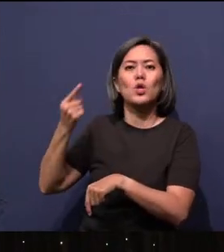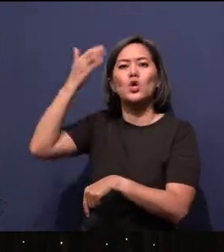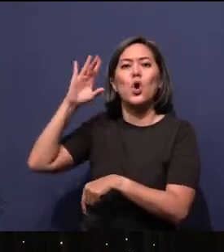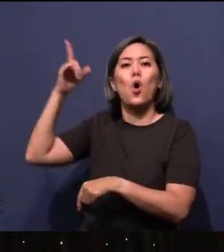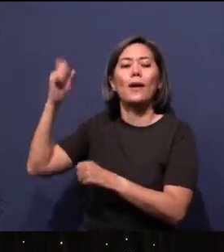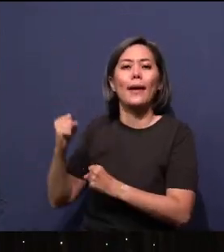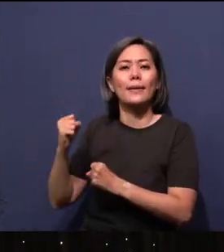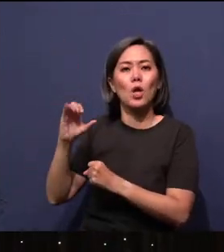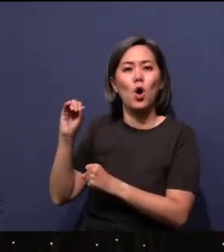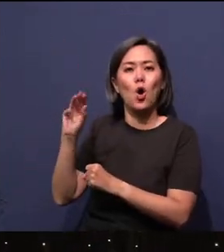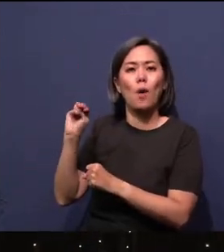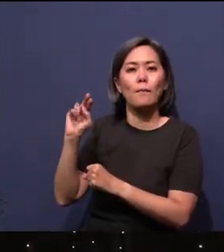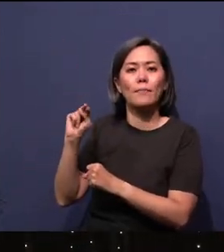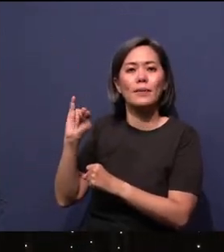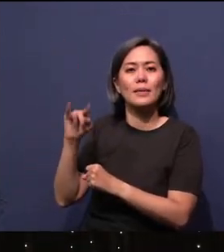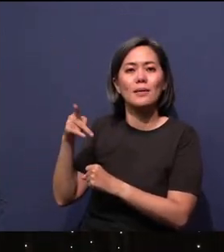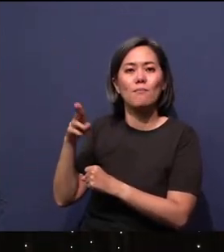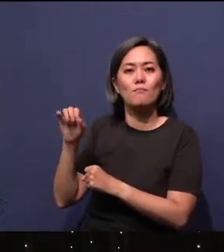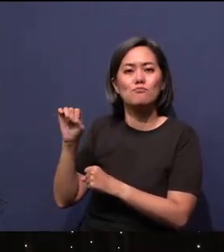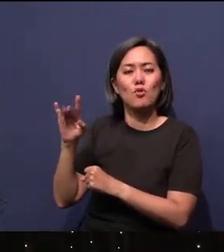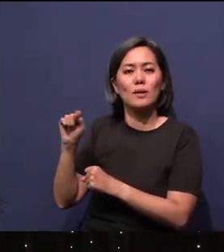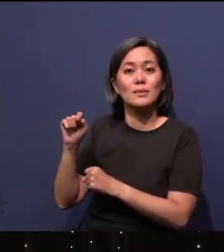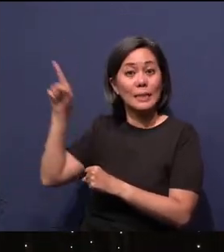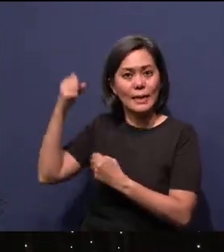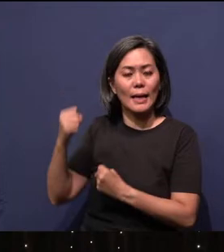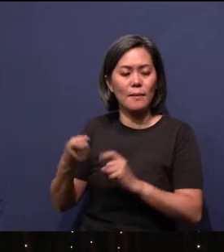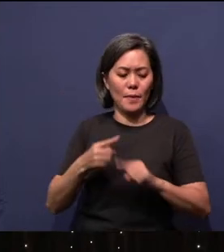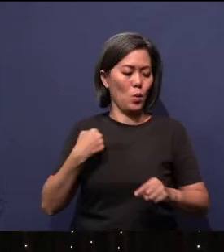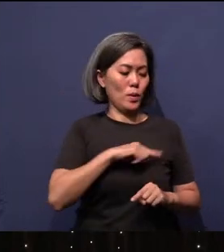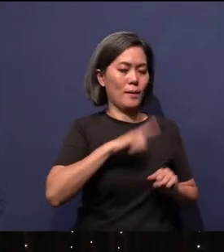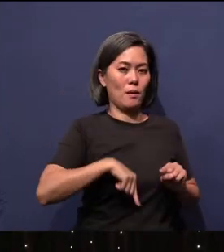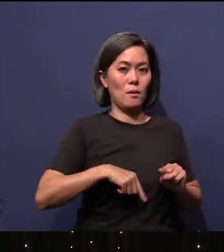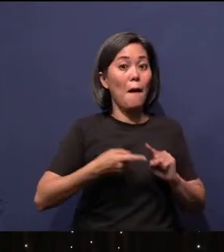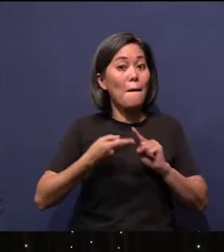But some things He shares with us - He makes us knowledgeable so that we might know.